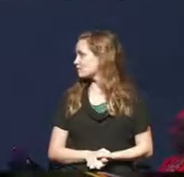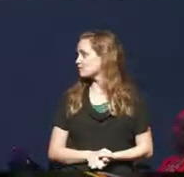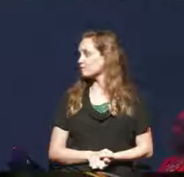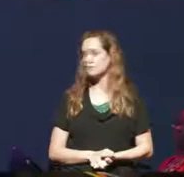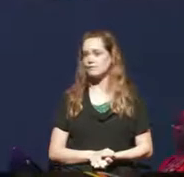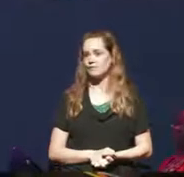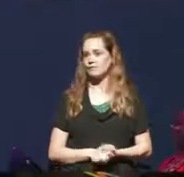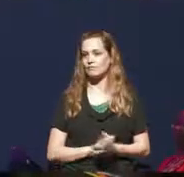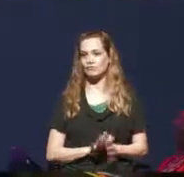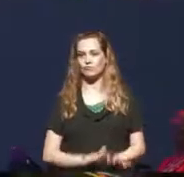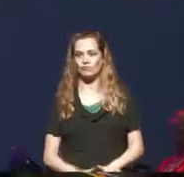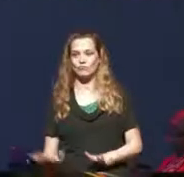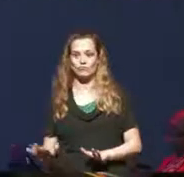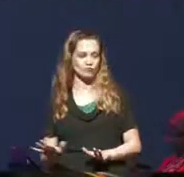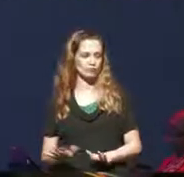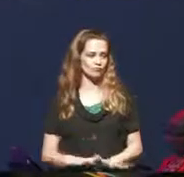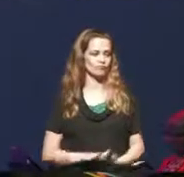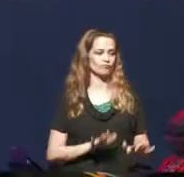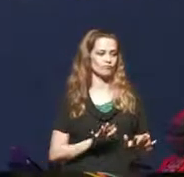descent with a shaved head he wears glasses. ]